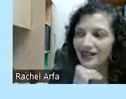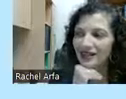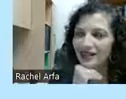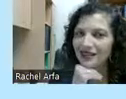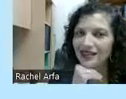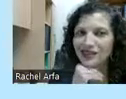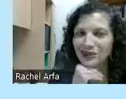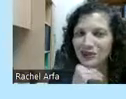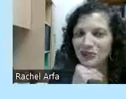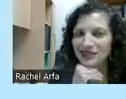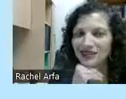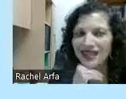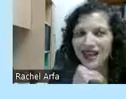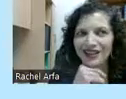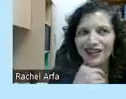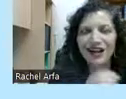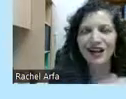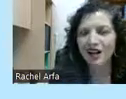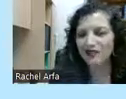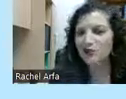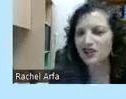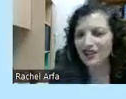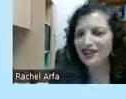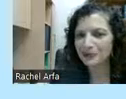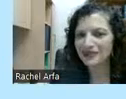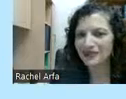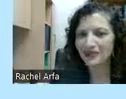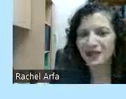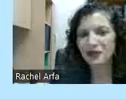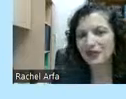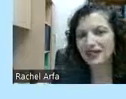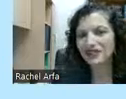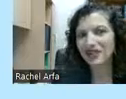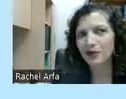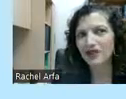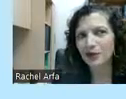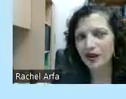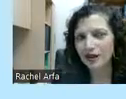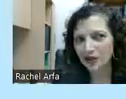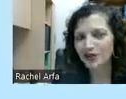it's so important to honor all of the work that has been done. But we can't